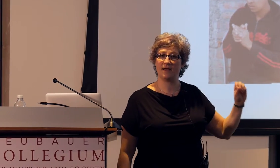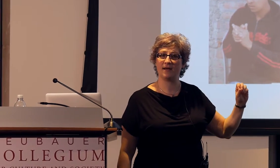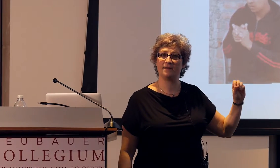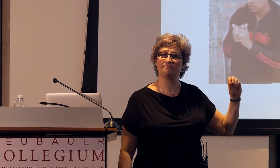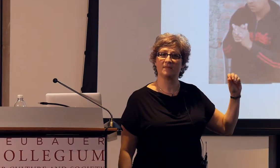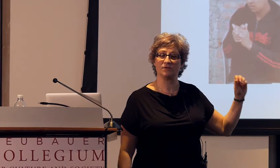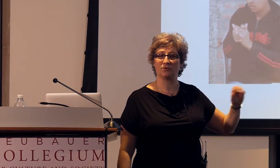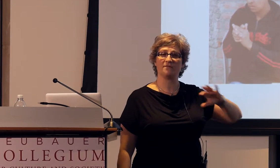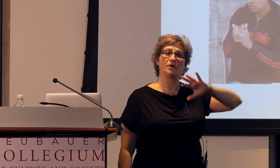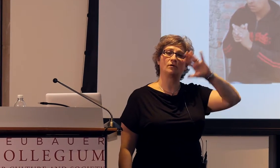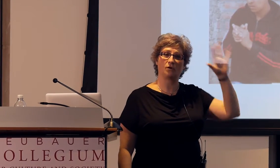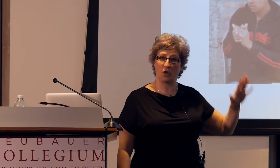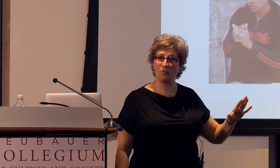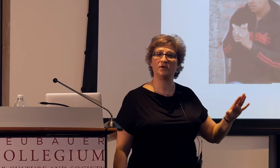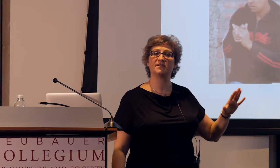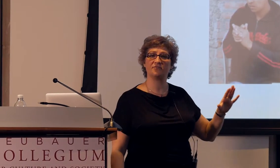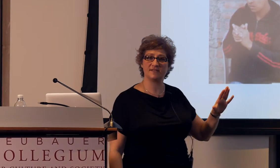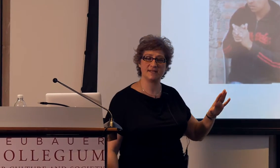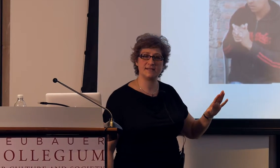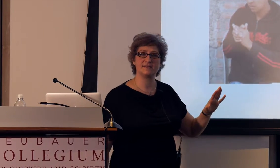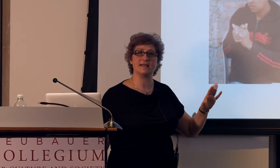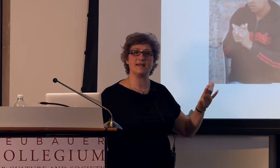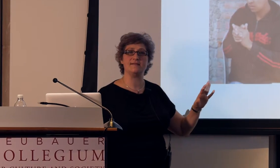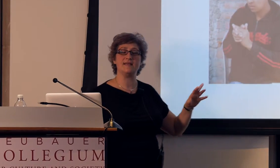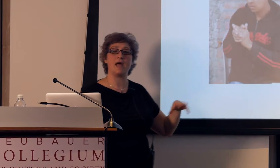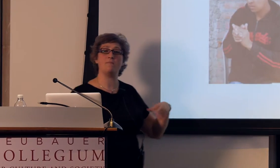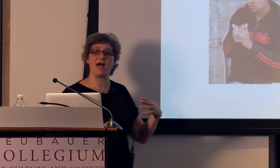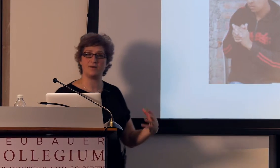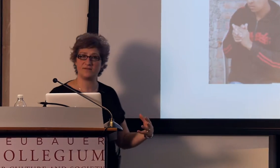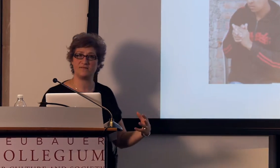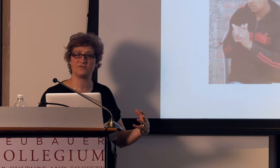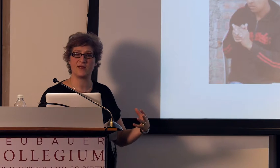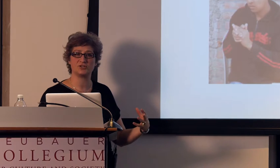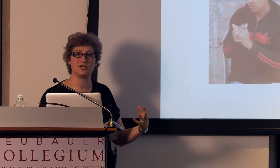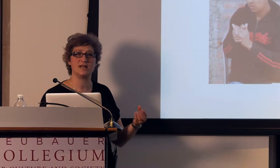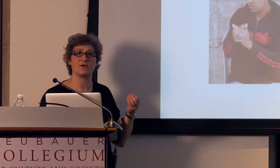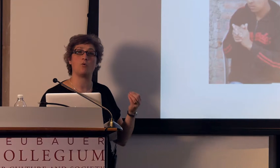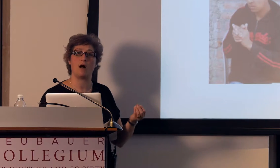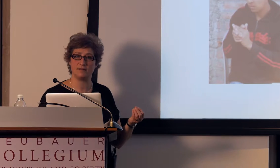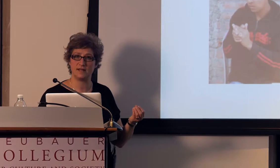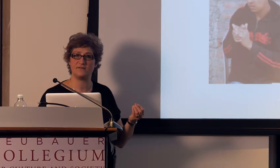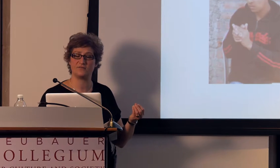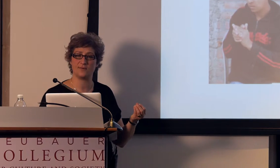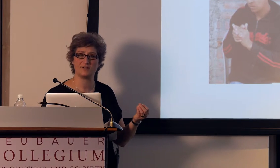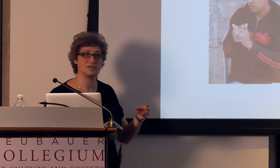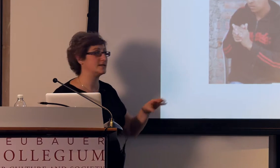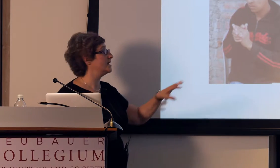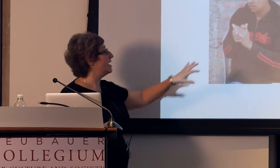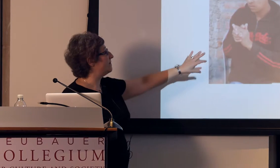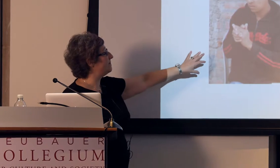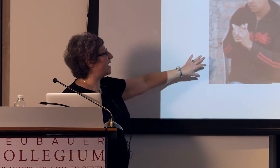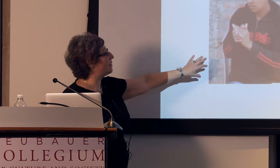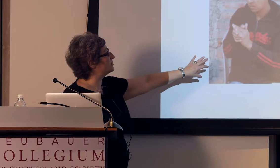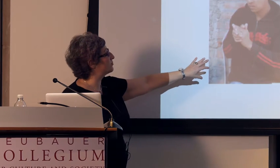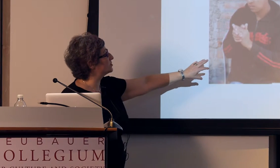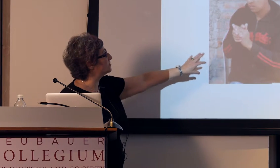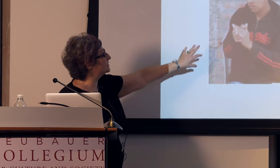the sort of global differences in the amount of information and the quality of information that was produced